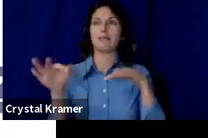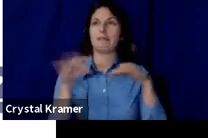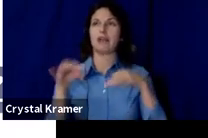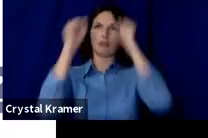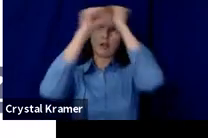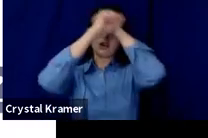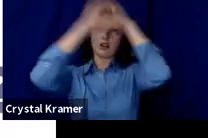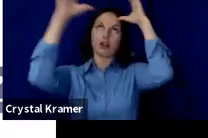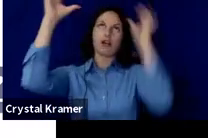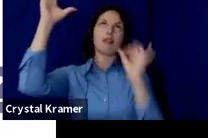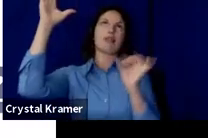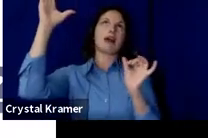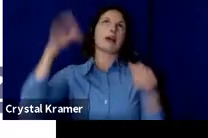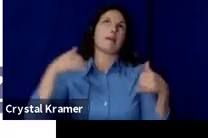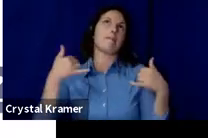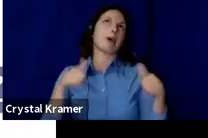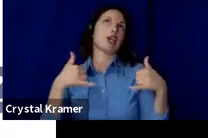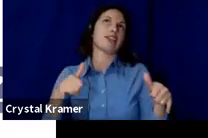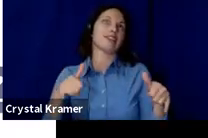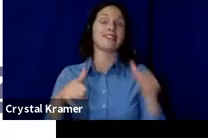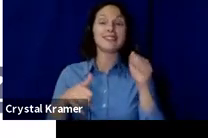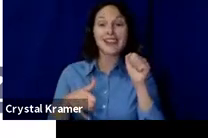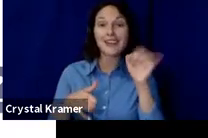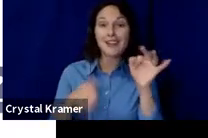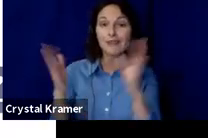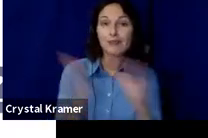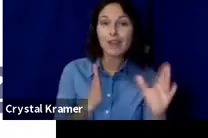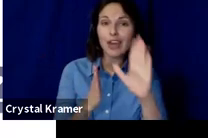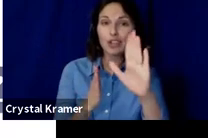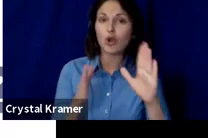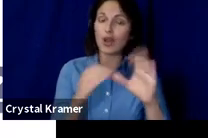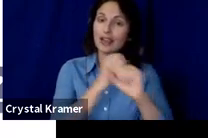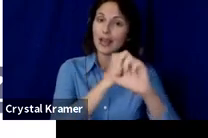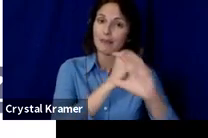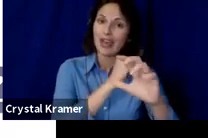I believe if you plan your campaign using the same principles you use to plan a big